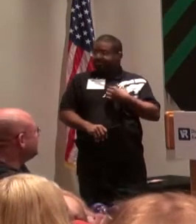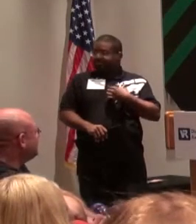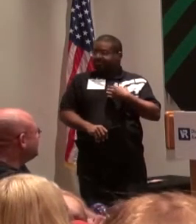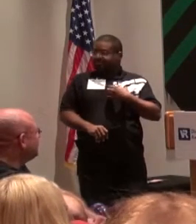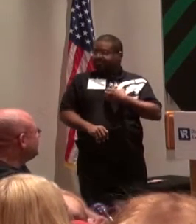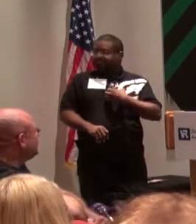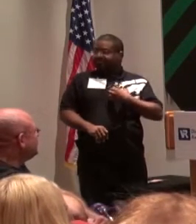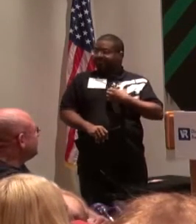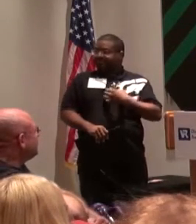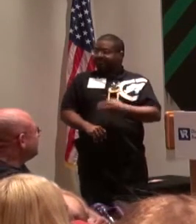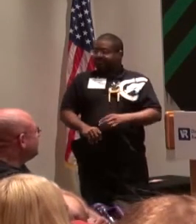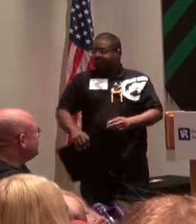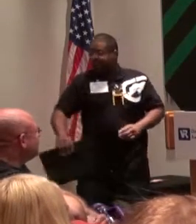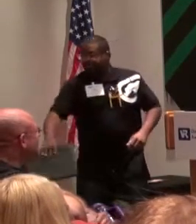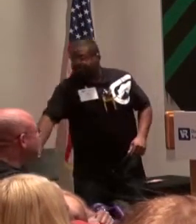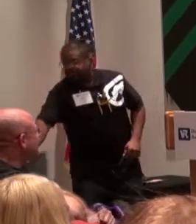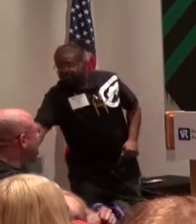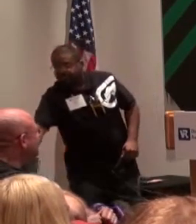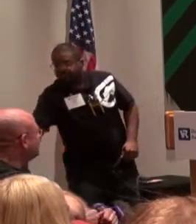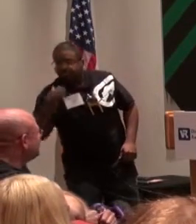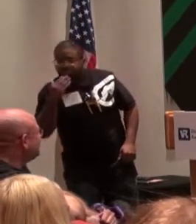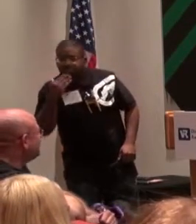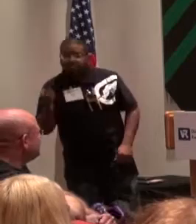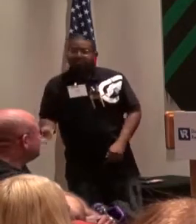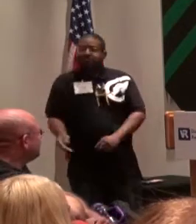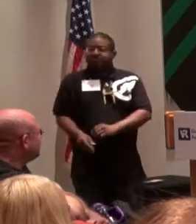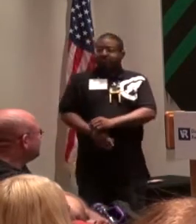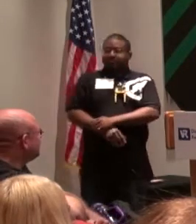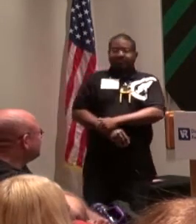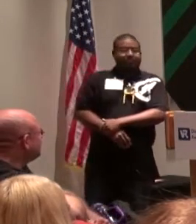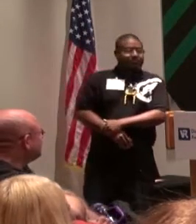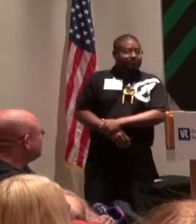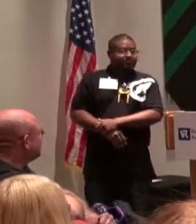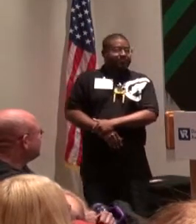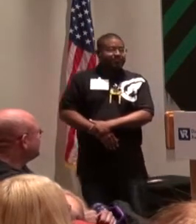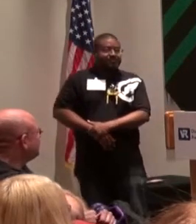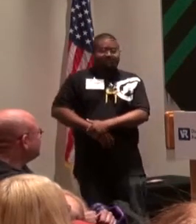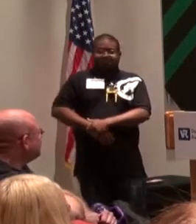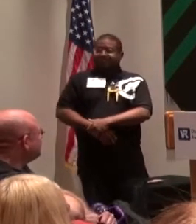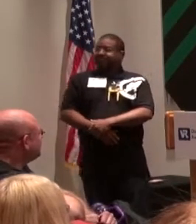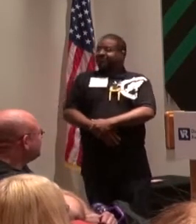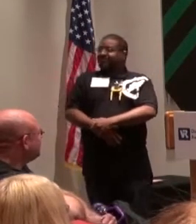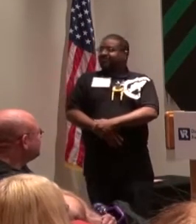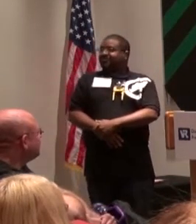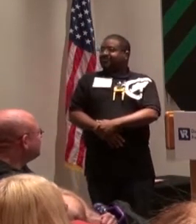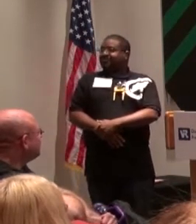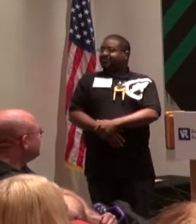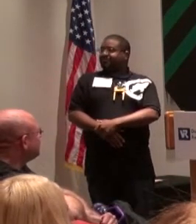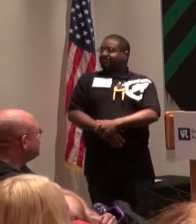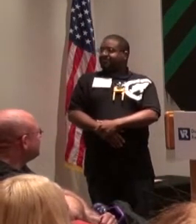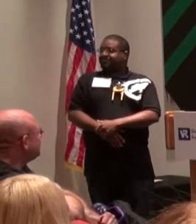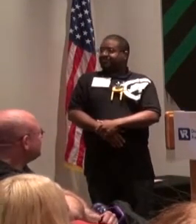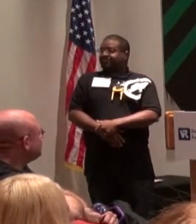that they accurately reflect the diversity and the background of our guests and our community. And of course, it's not about me today